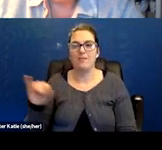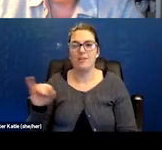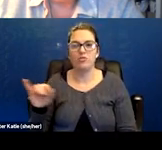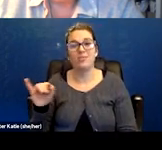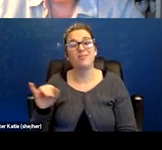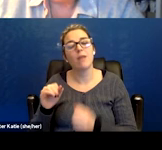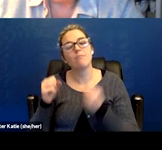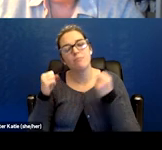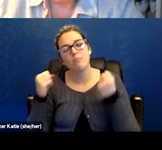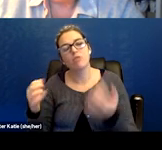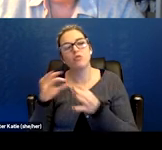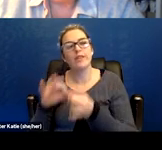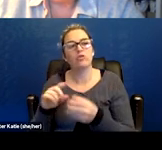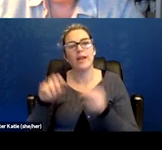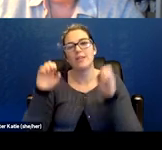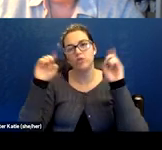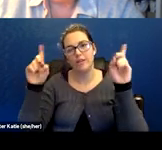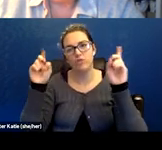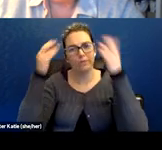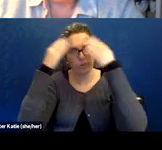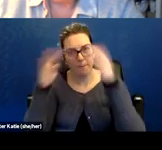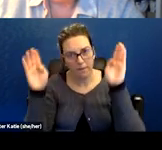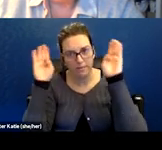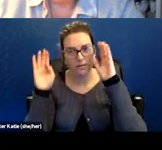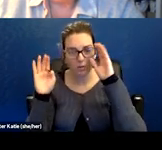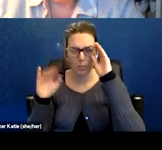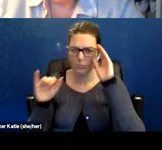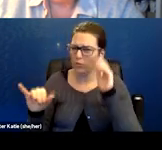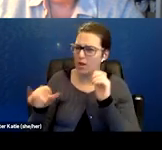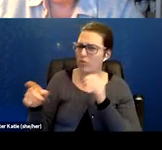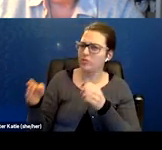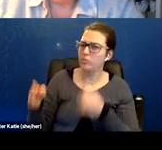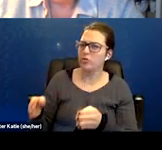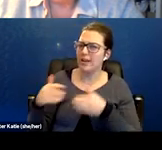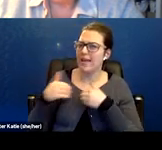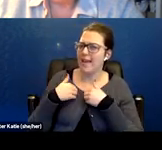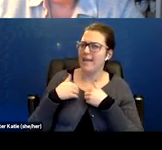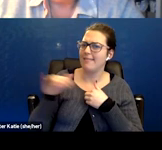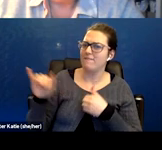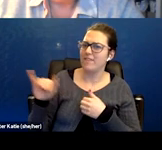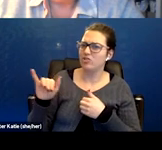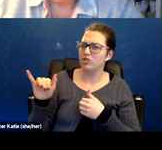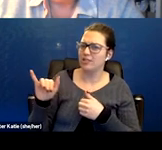You really gotta open your mind to, boy this person had this infection, now look at what's happening to them.